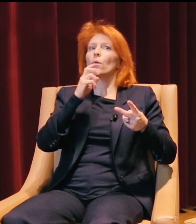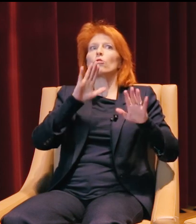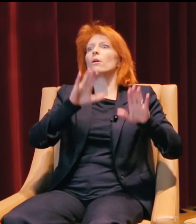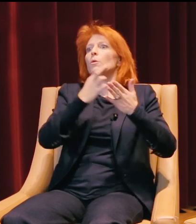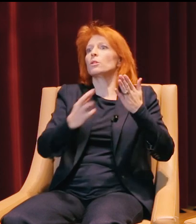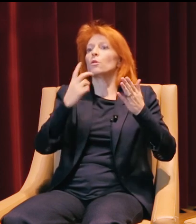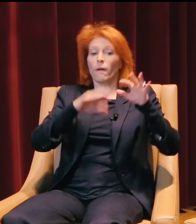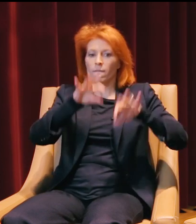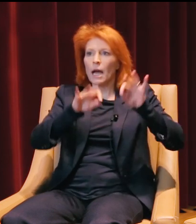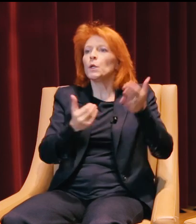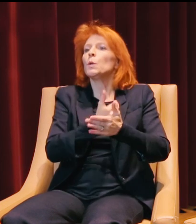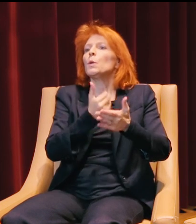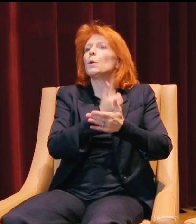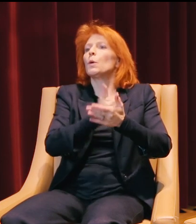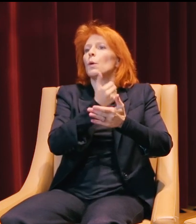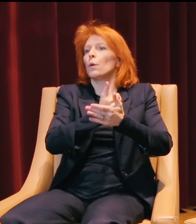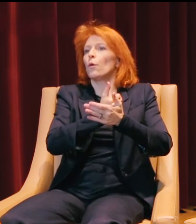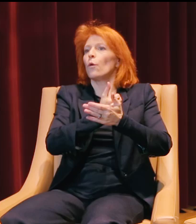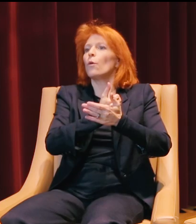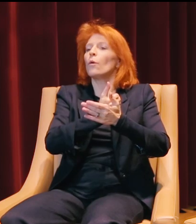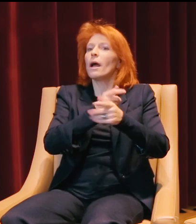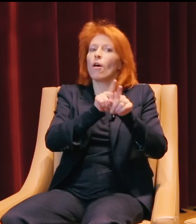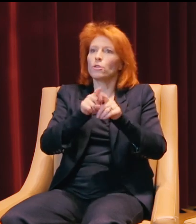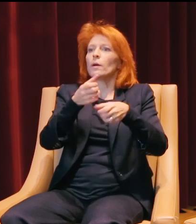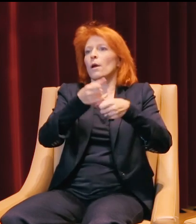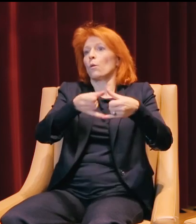where he could find new things to do, as well as receive rewards.